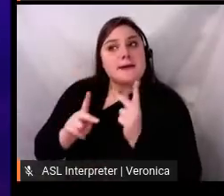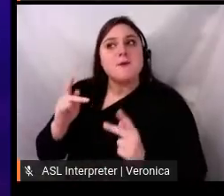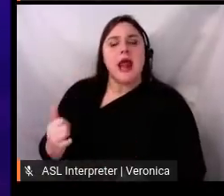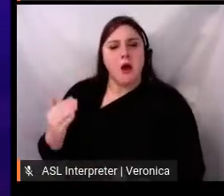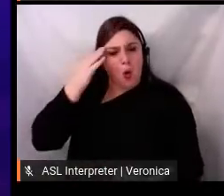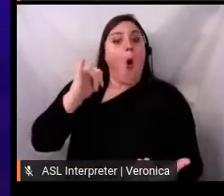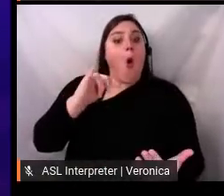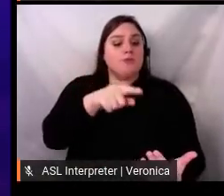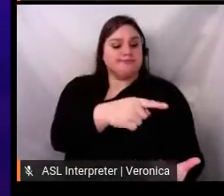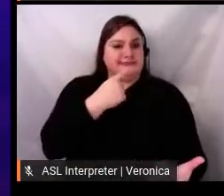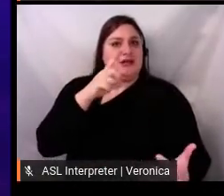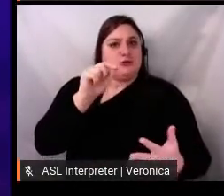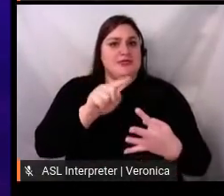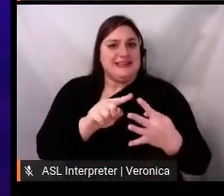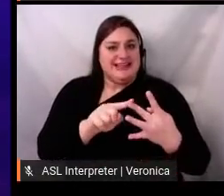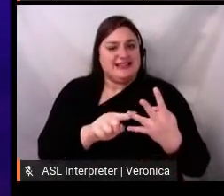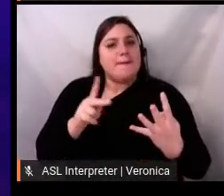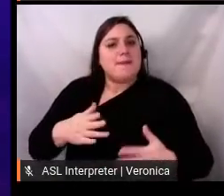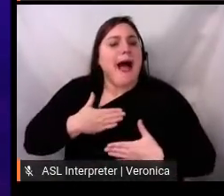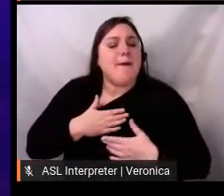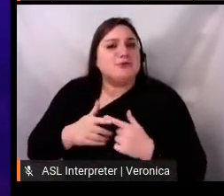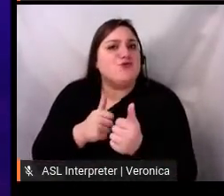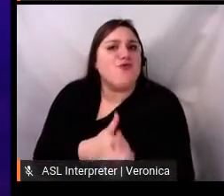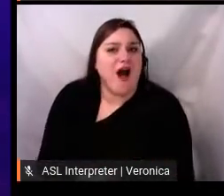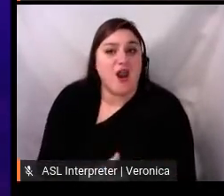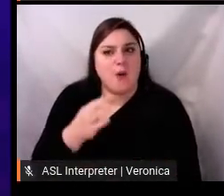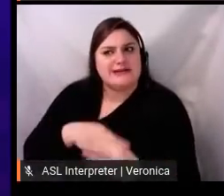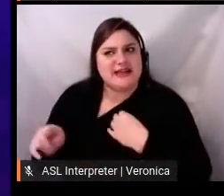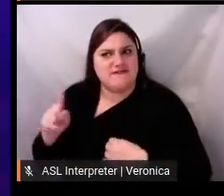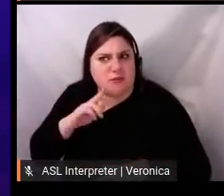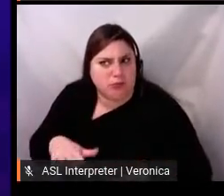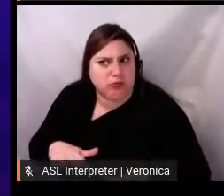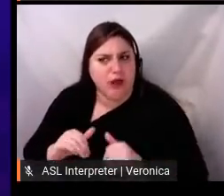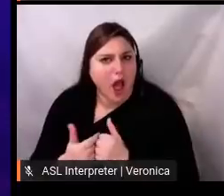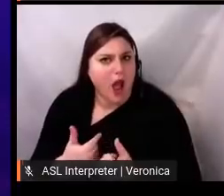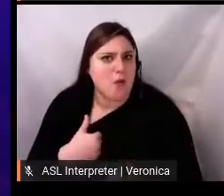So. For us, we wanted to leverage each of our followers' networks to